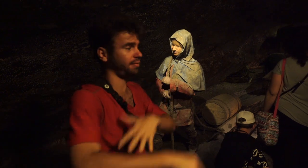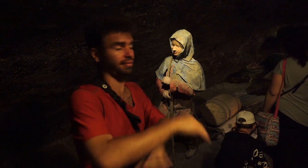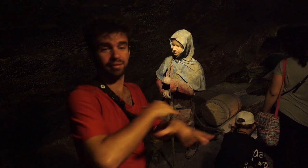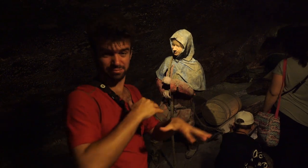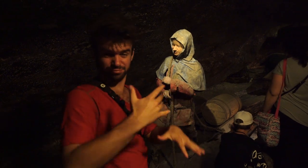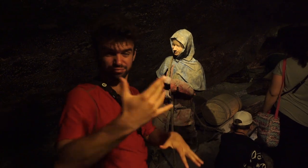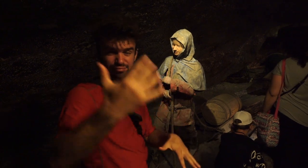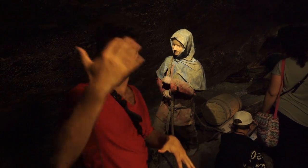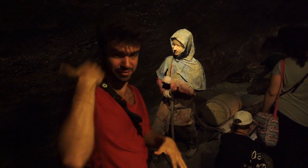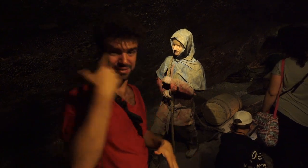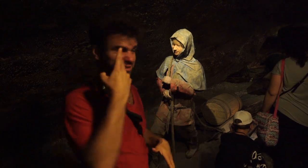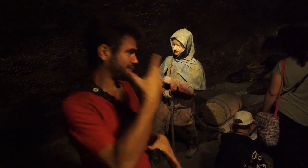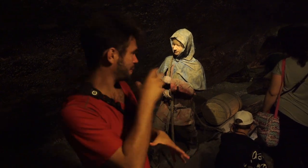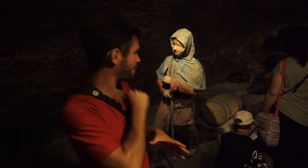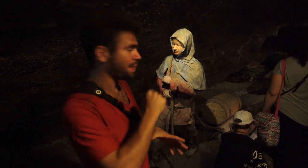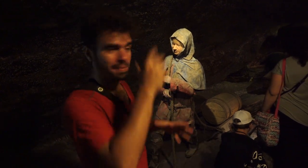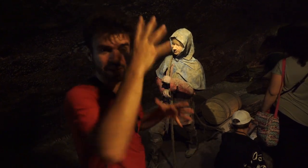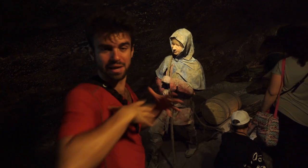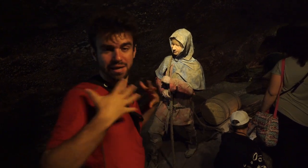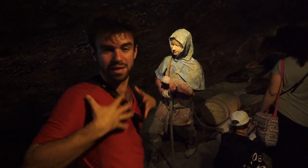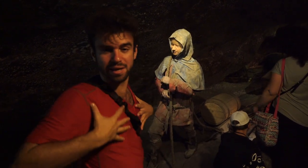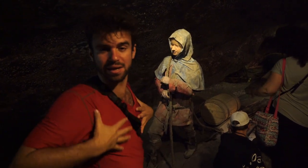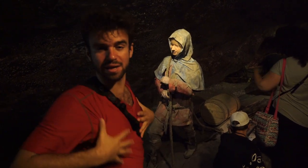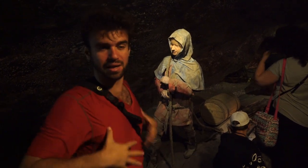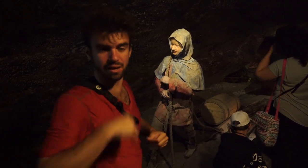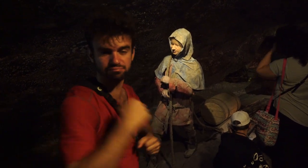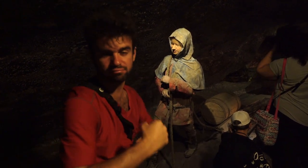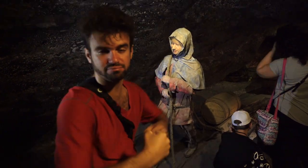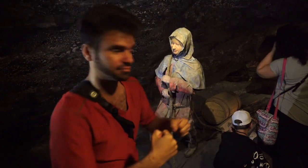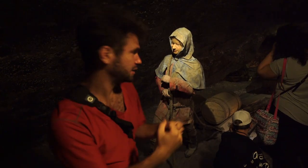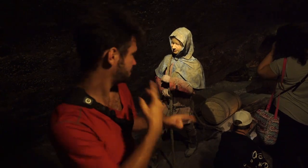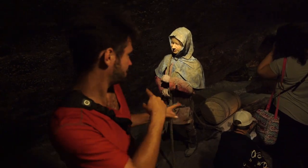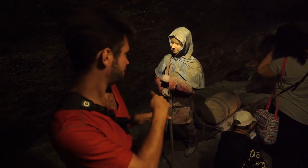You'll see miners with old outfits. Thus, the salt mine has been here for over hundred years.